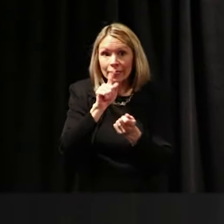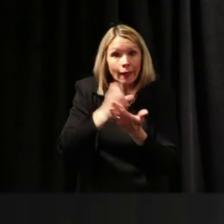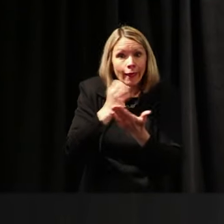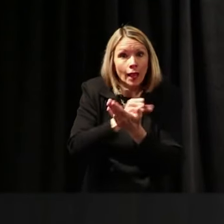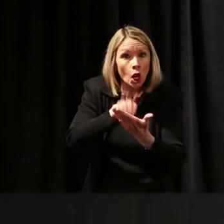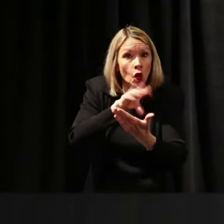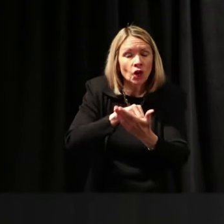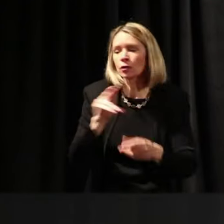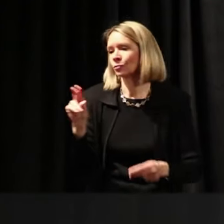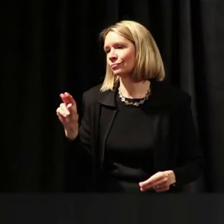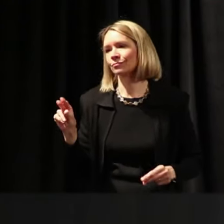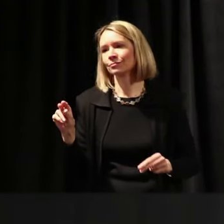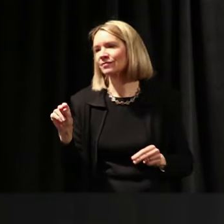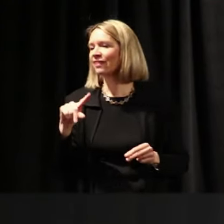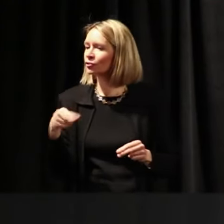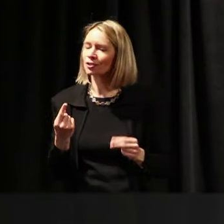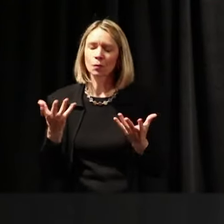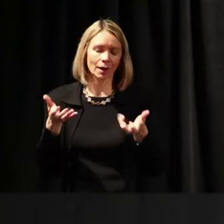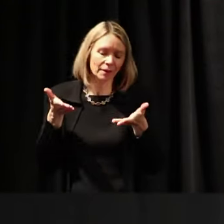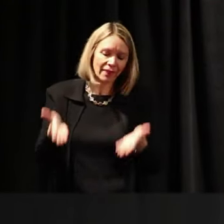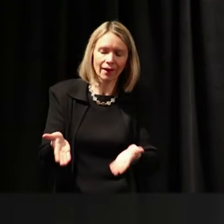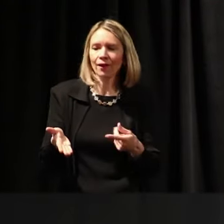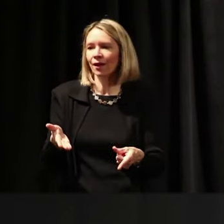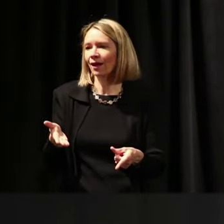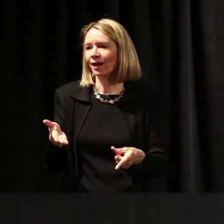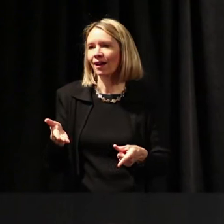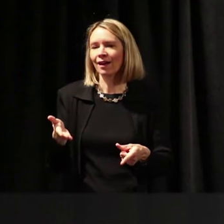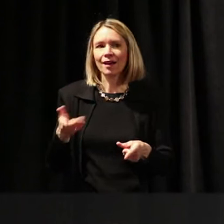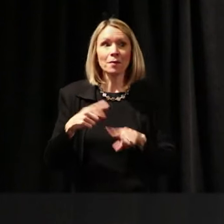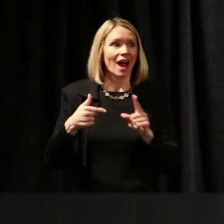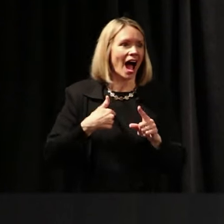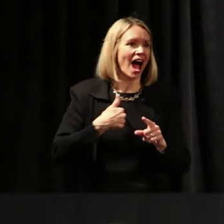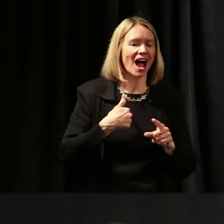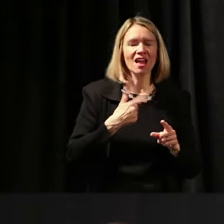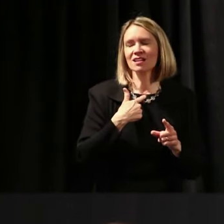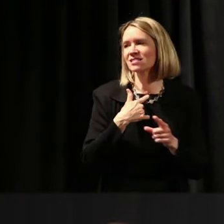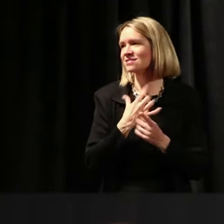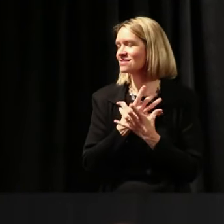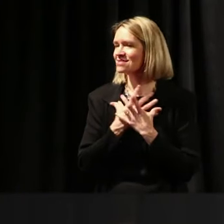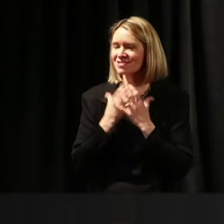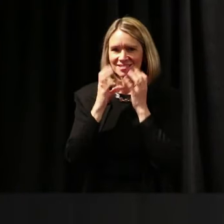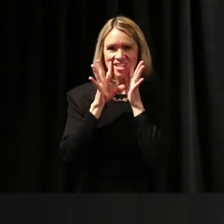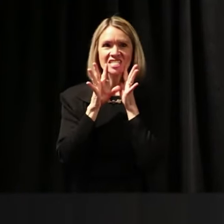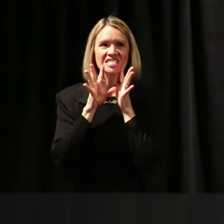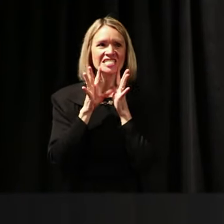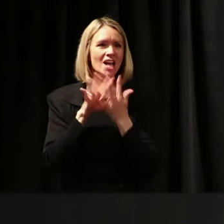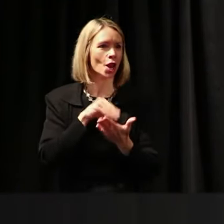Oh, I love learning so much. I'm a learning junkie. You can see from all those –